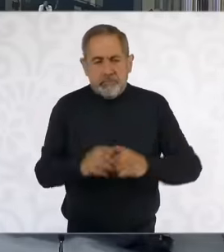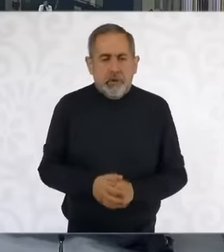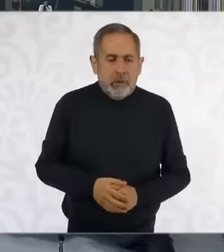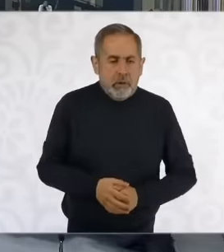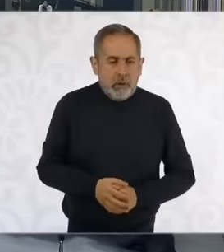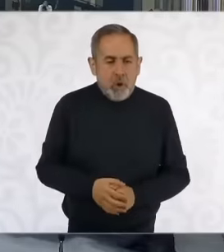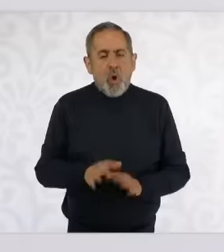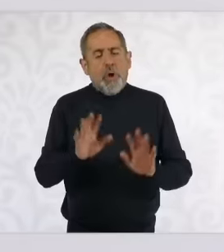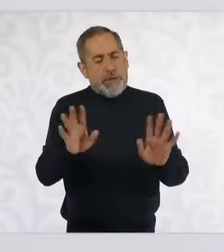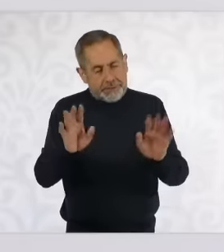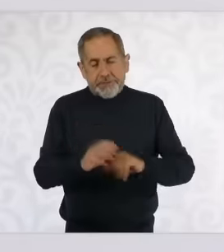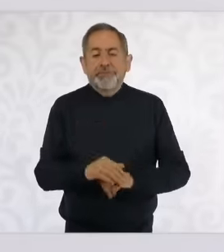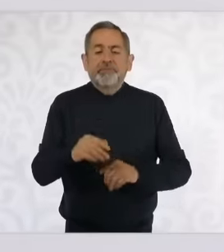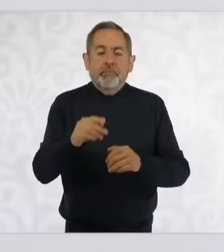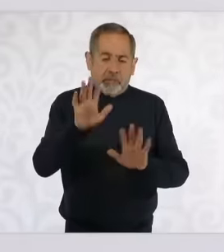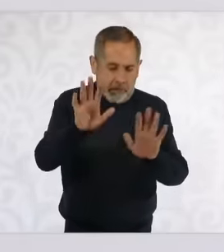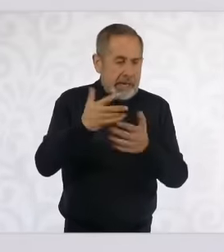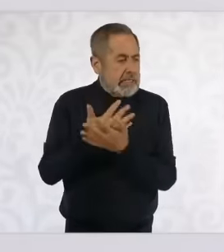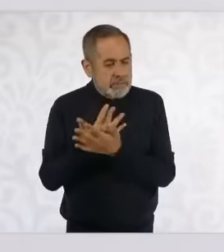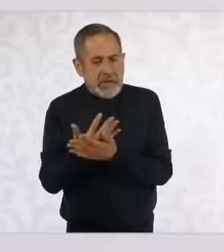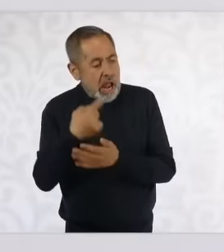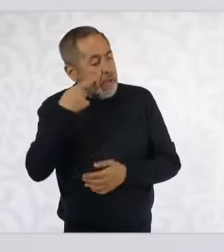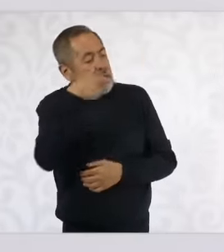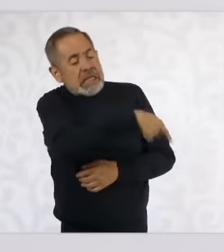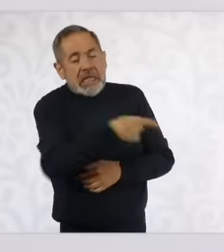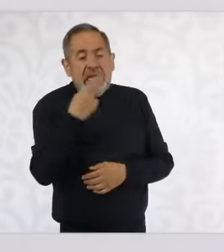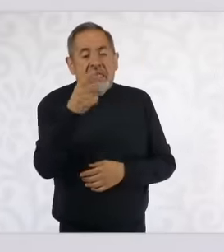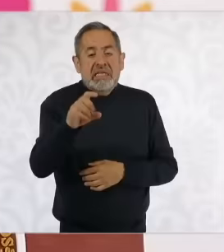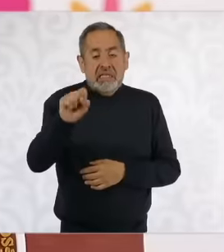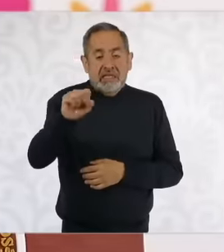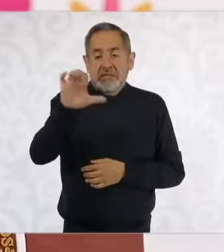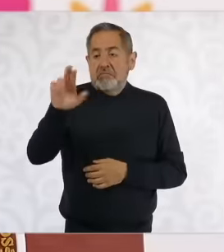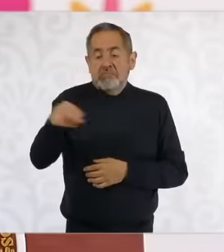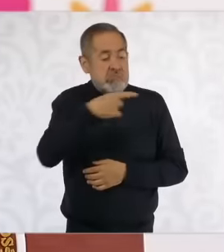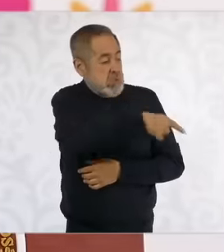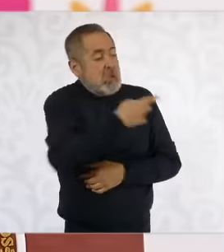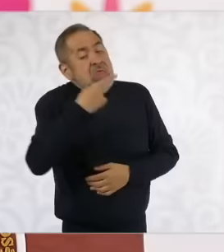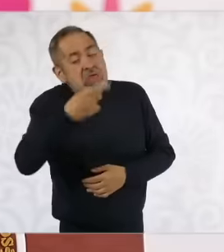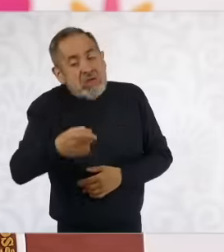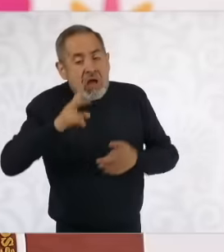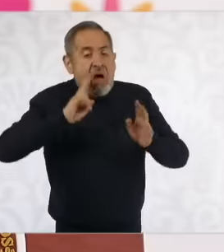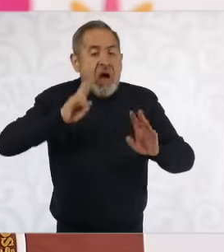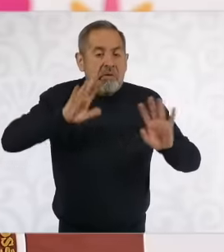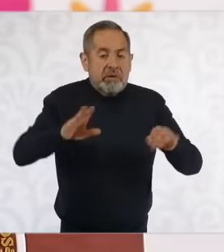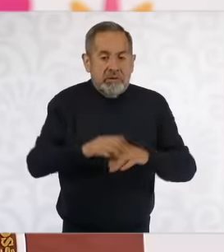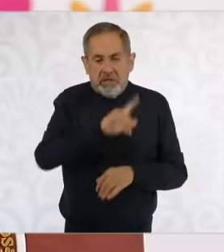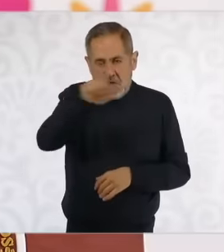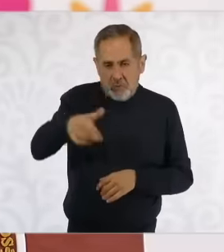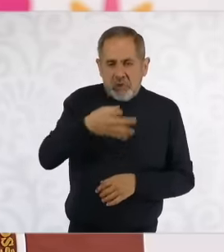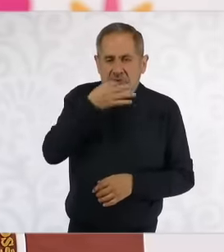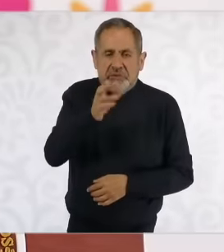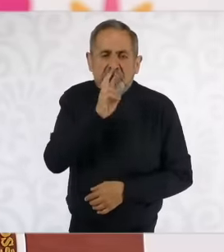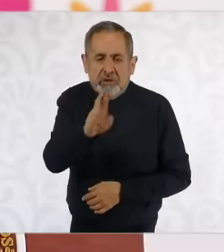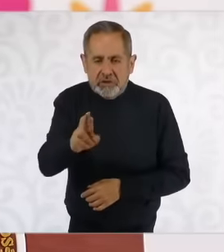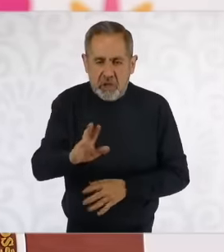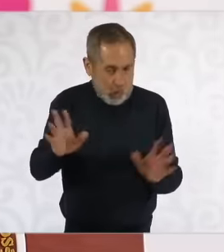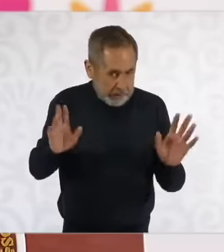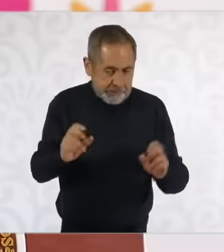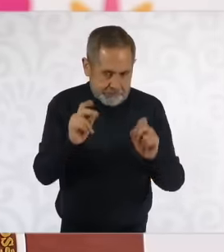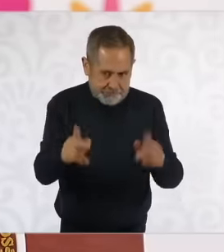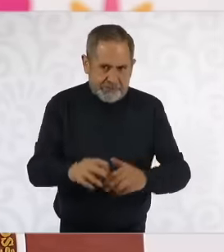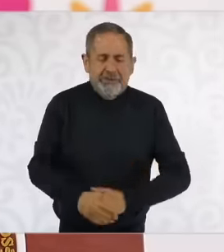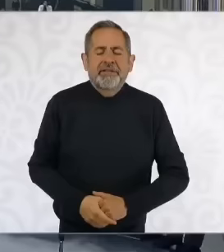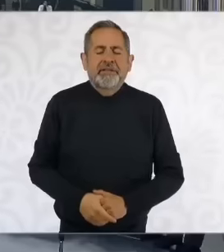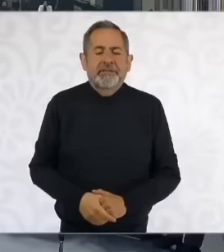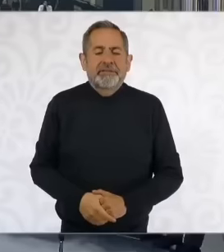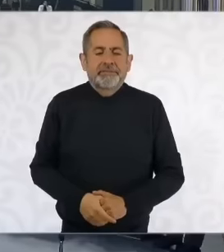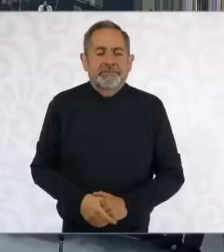the court says and eh You will already know our answer by then Thank you very much eh the second question